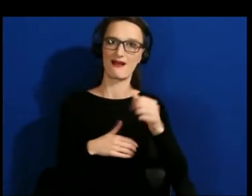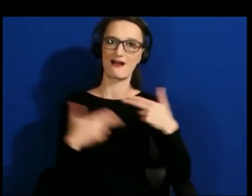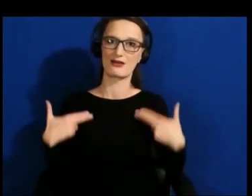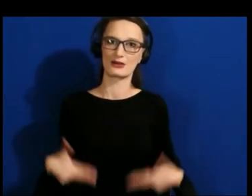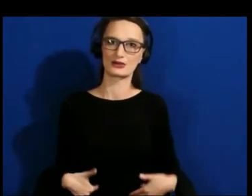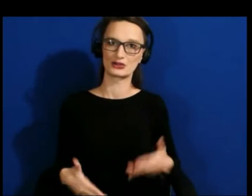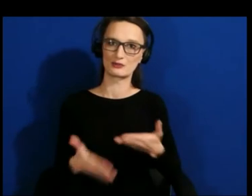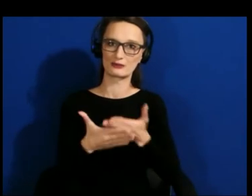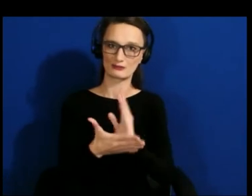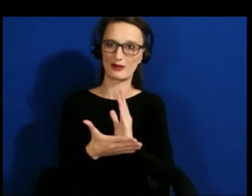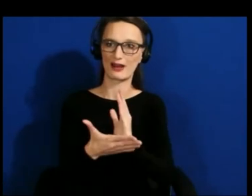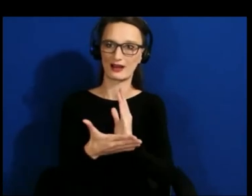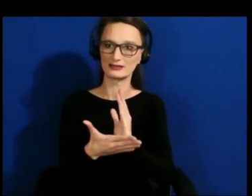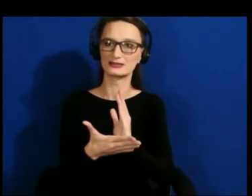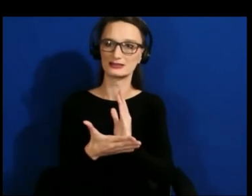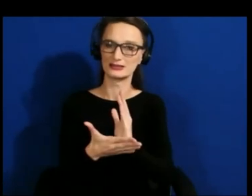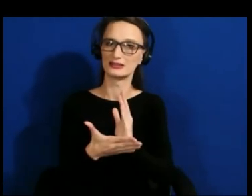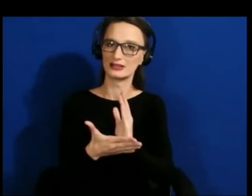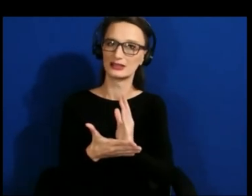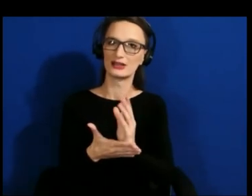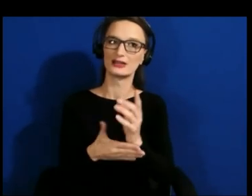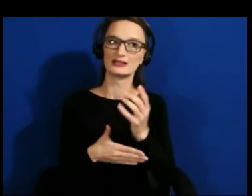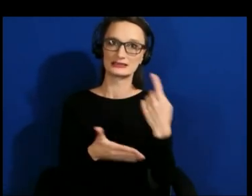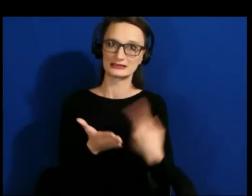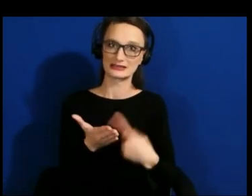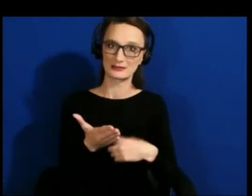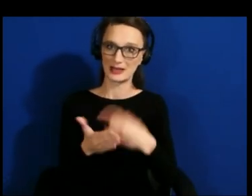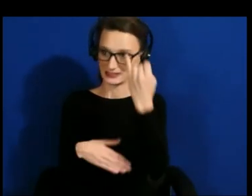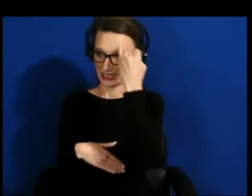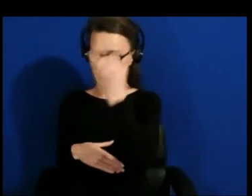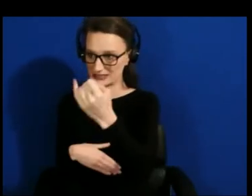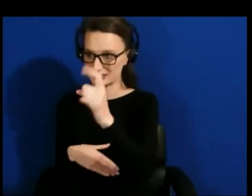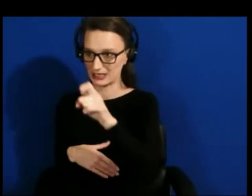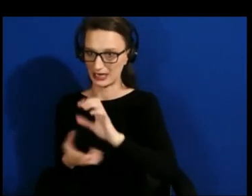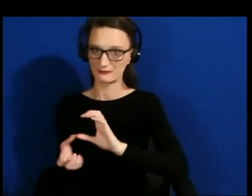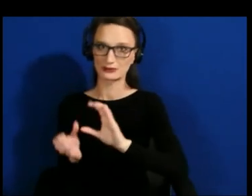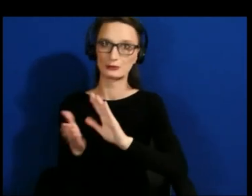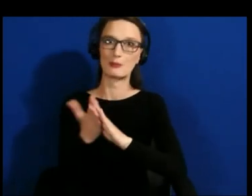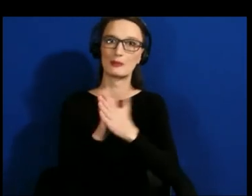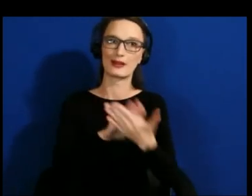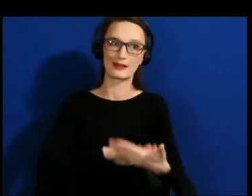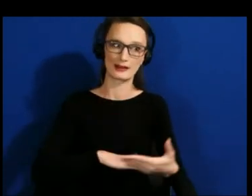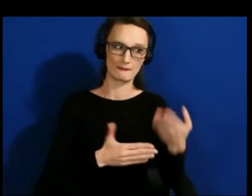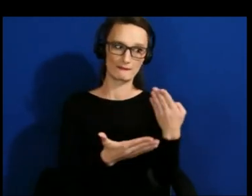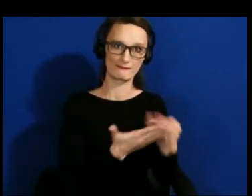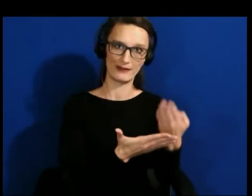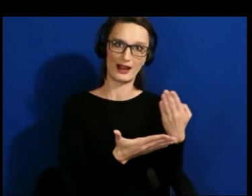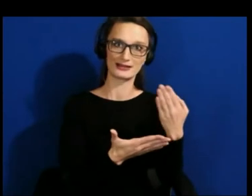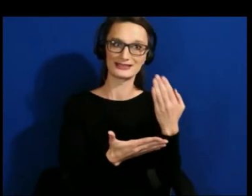from an idea into a fact as everyone agrees but in our case in Cognixion, this is Andreas speaking,